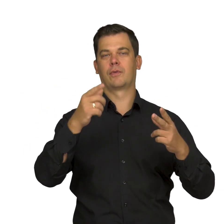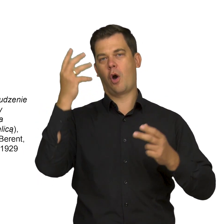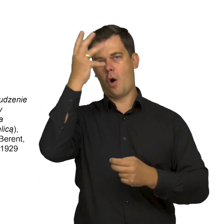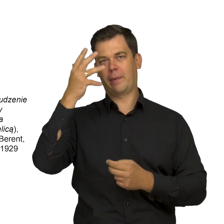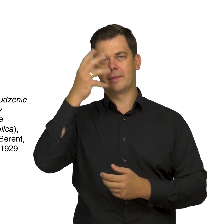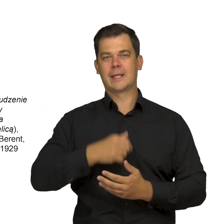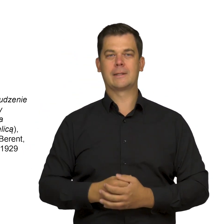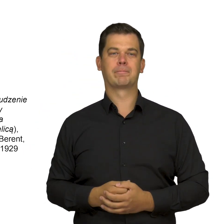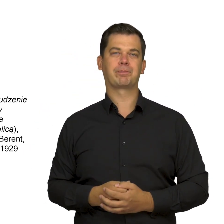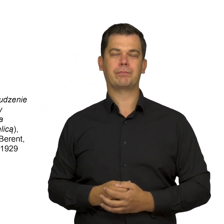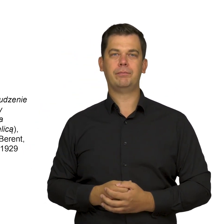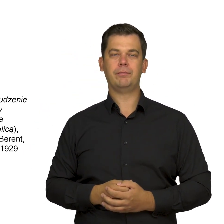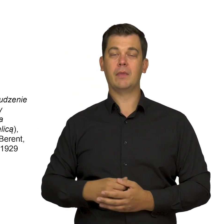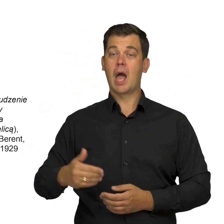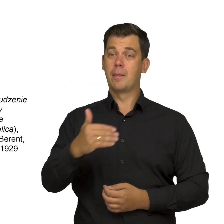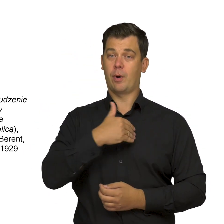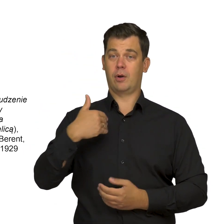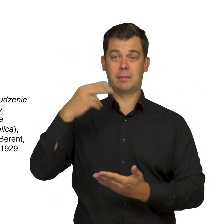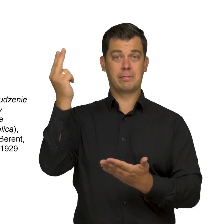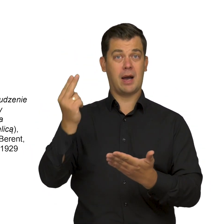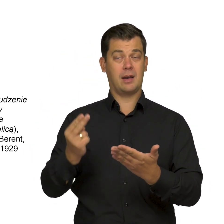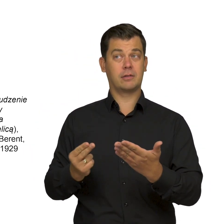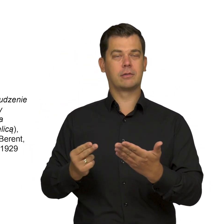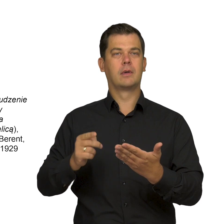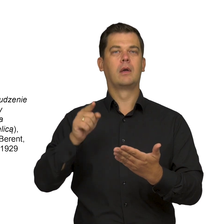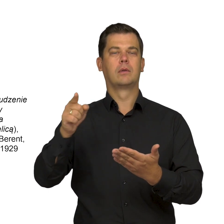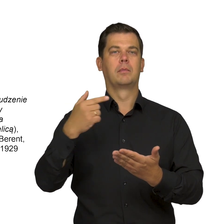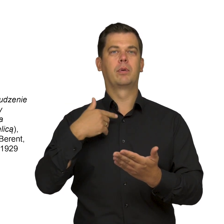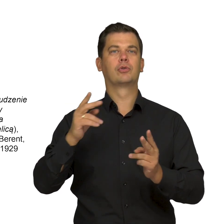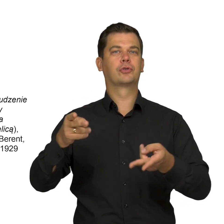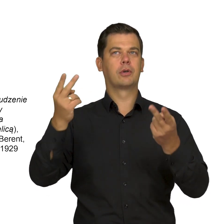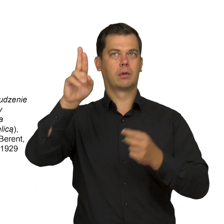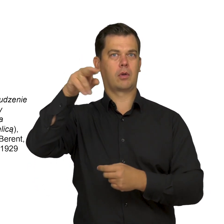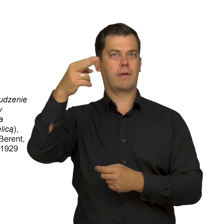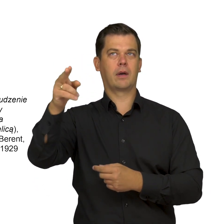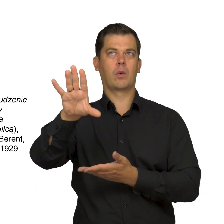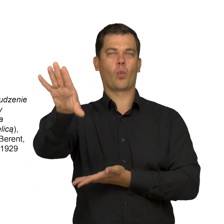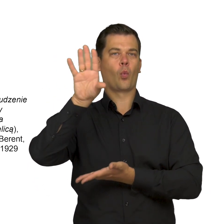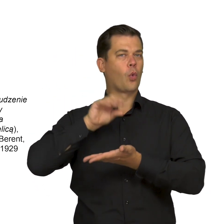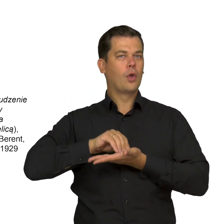The fact that Polish painters were inspired by Scandinavian art may also be exemplified,